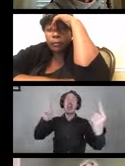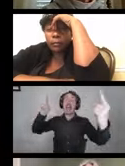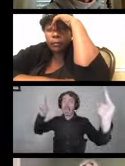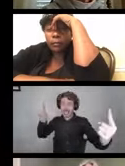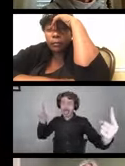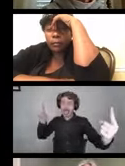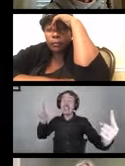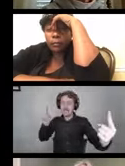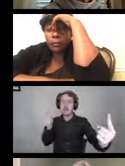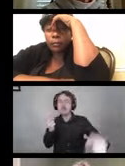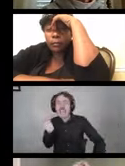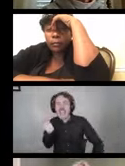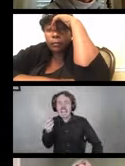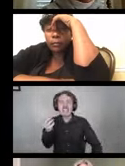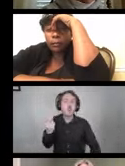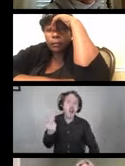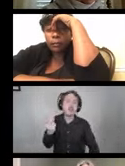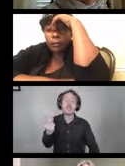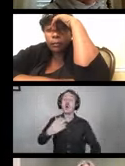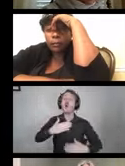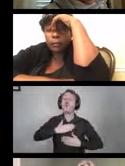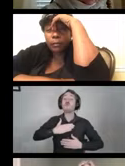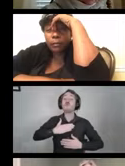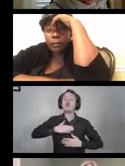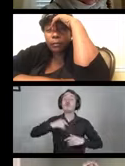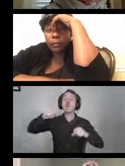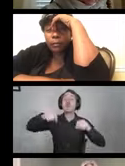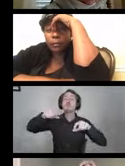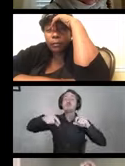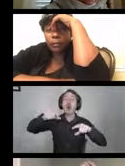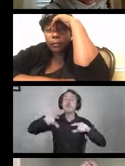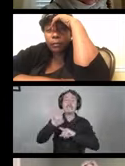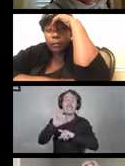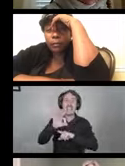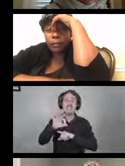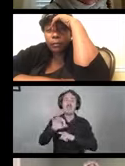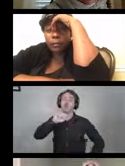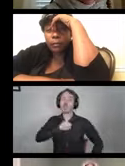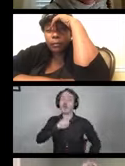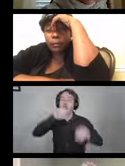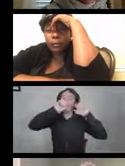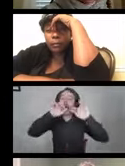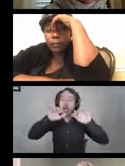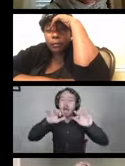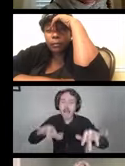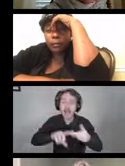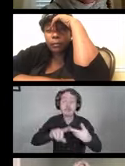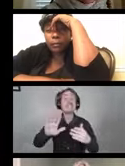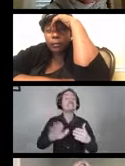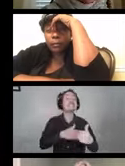Through respiratory droplets when a person even talks.